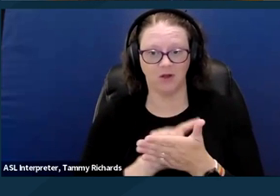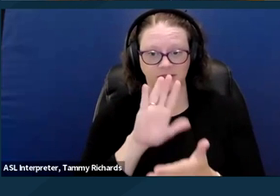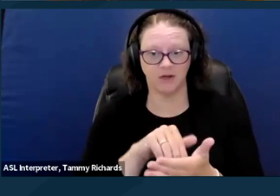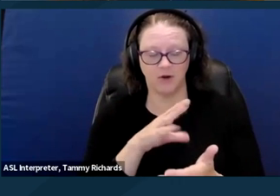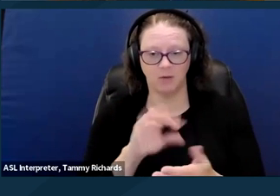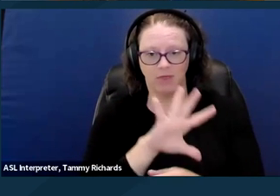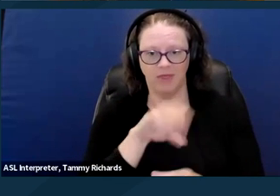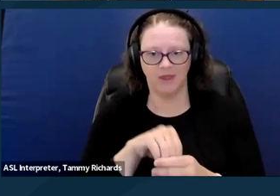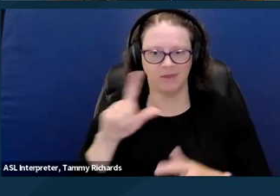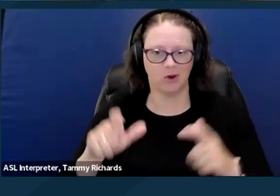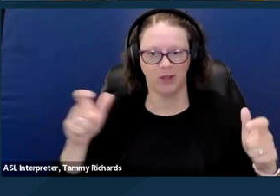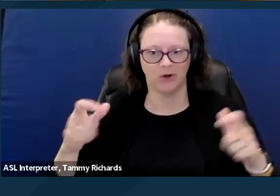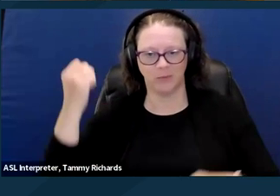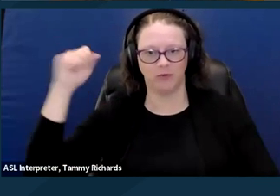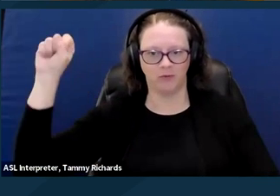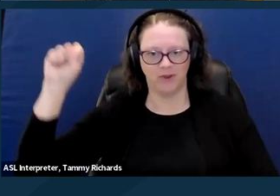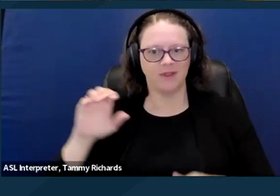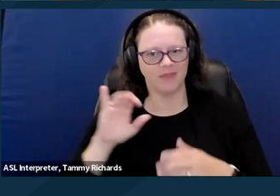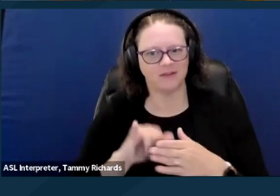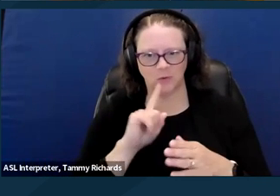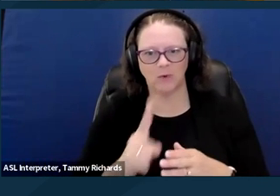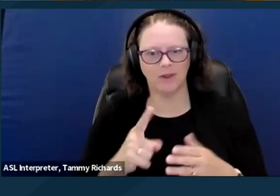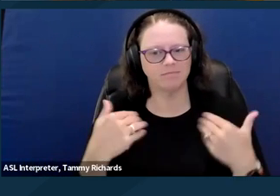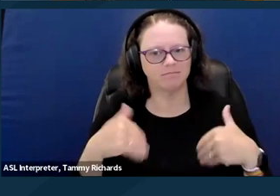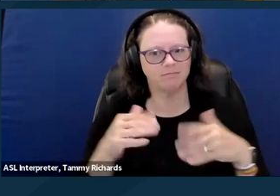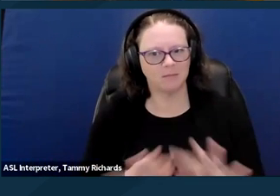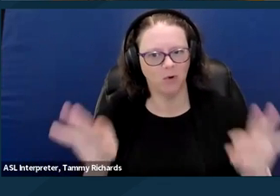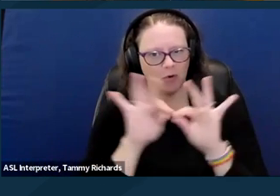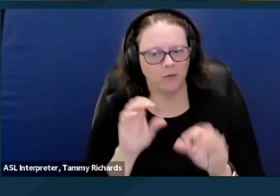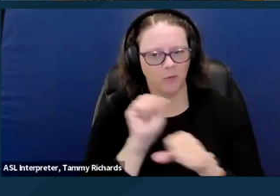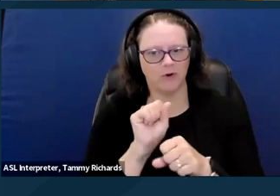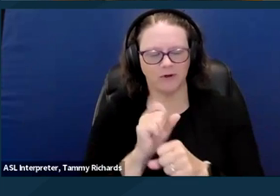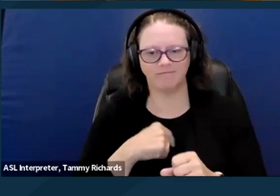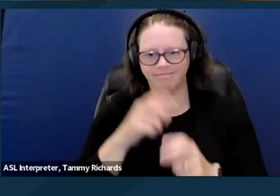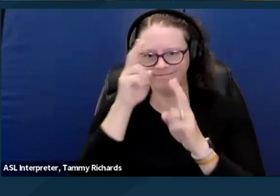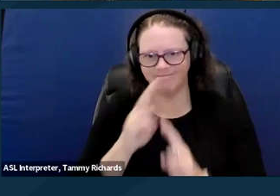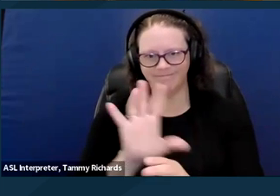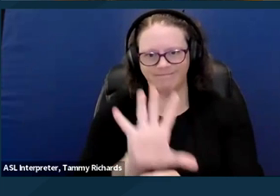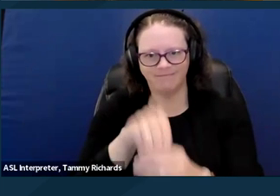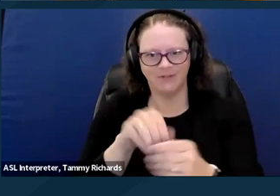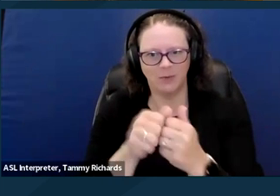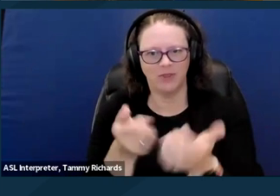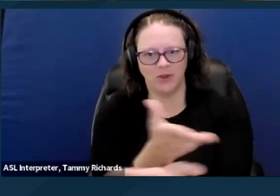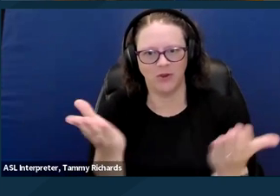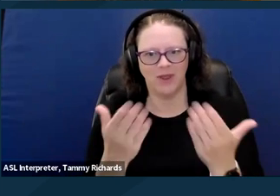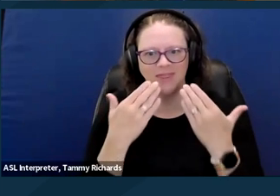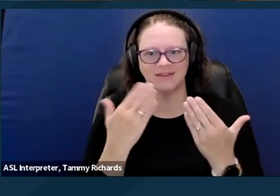as we're talking about this, this is really important work, and so honored to be doing it with all of you. Thanks again. And passing it back to Michelle.